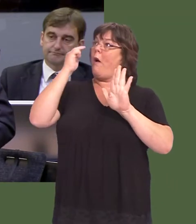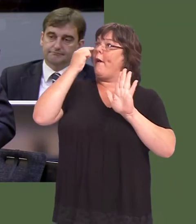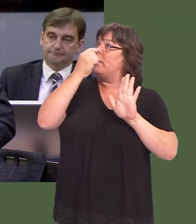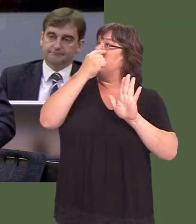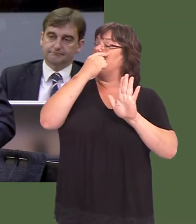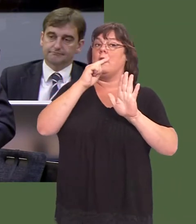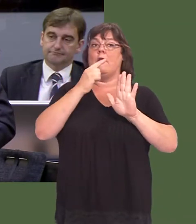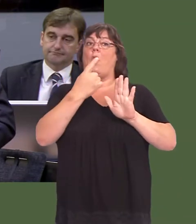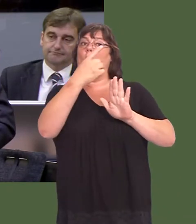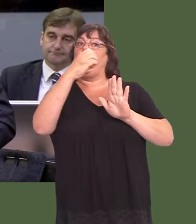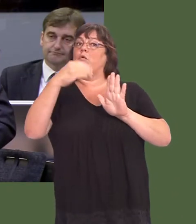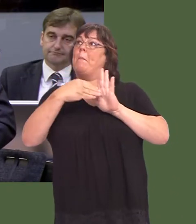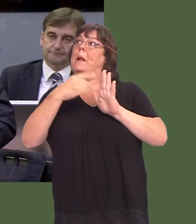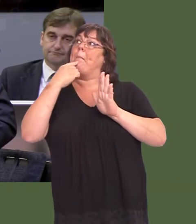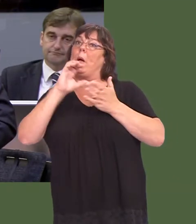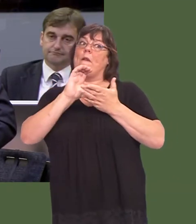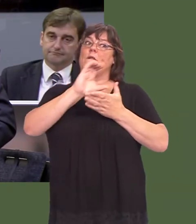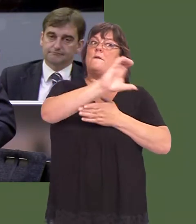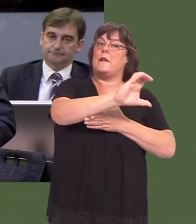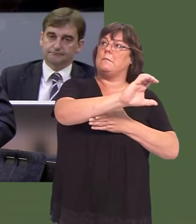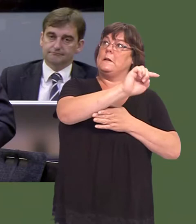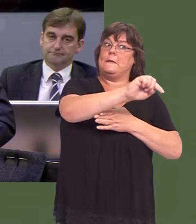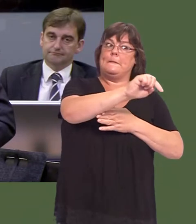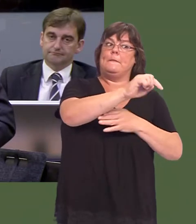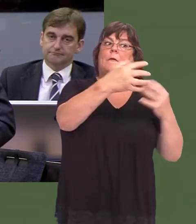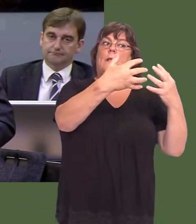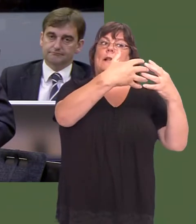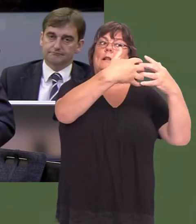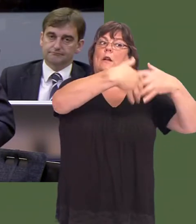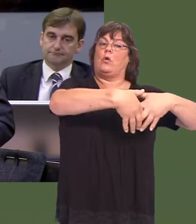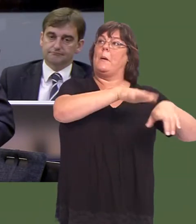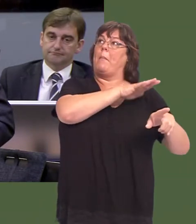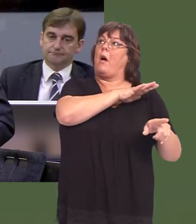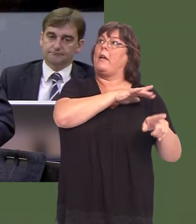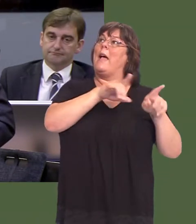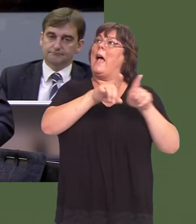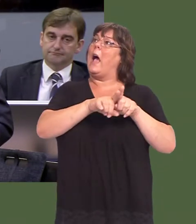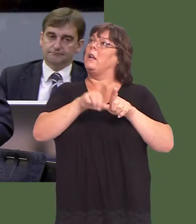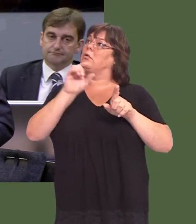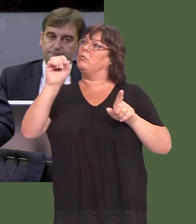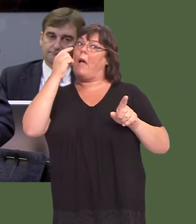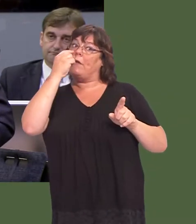£100 million-worth of investment, and the feasibility in the figure that youíve put forward of 1,500 jobs being created?